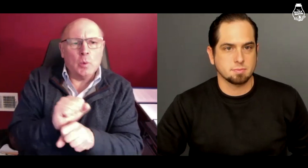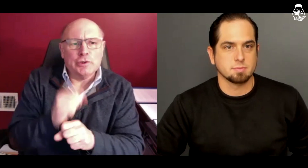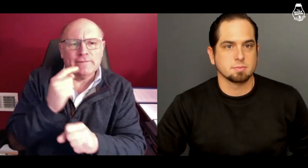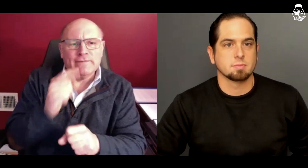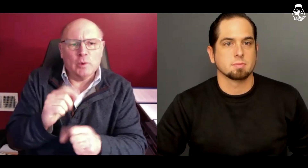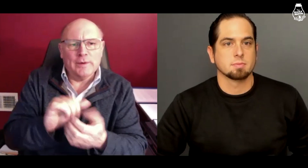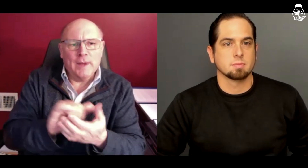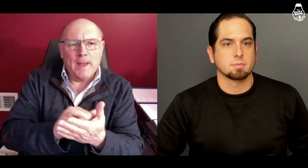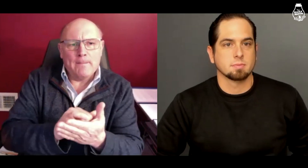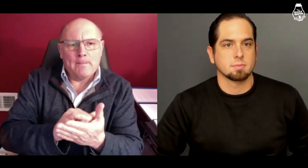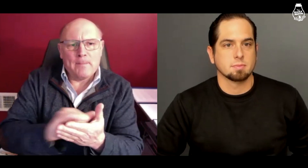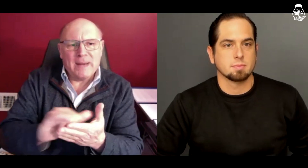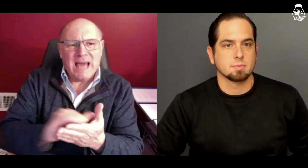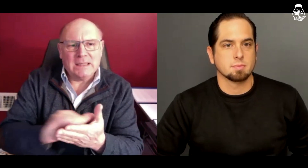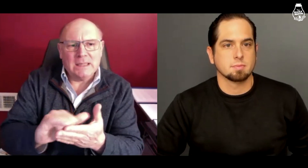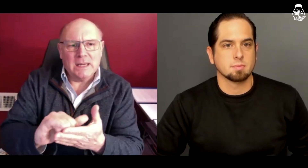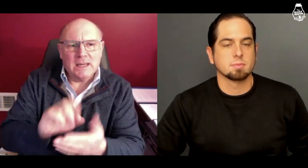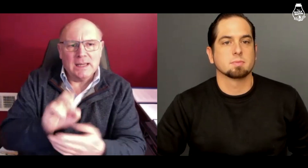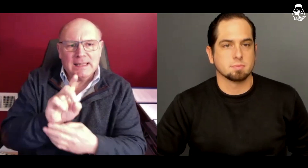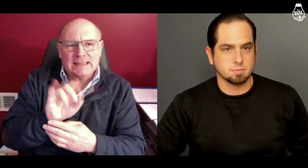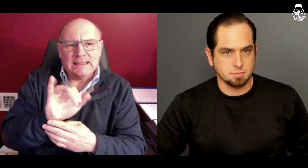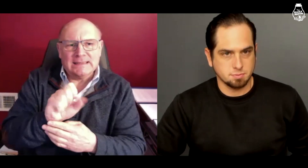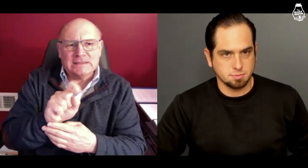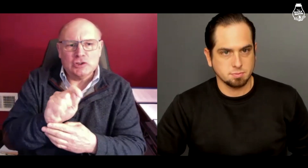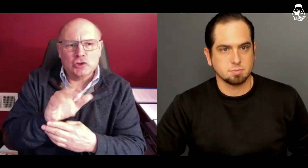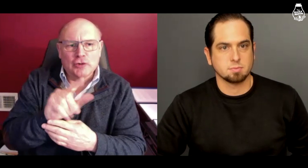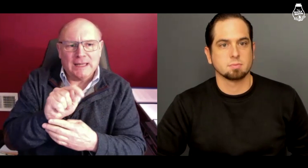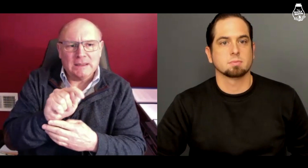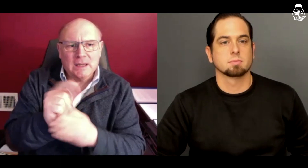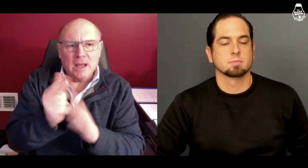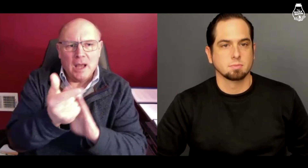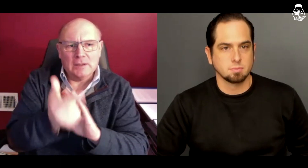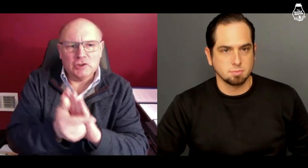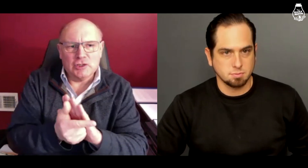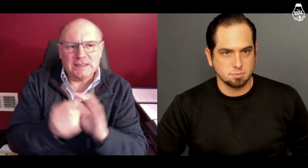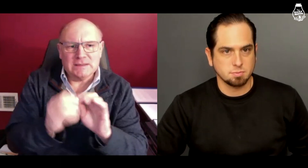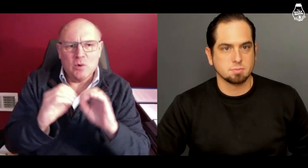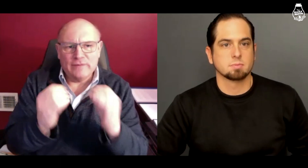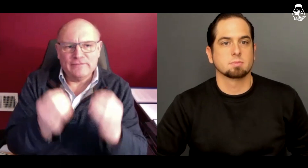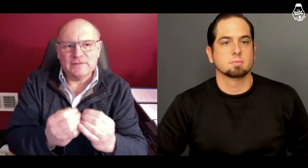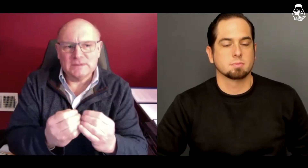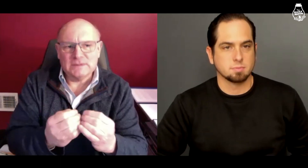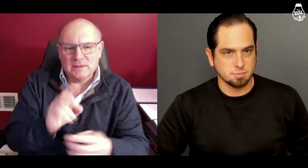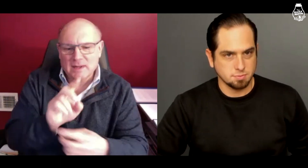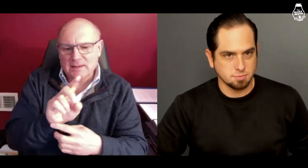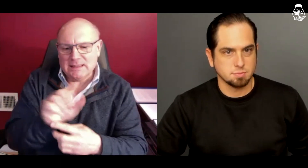I worked for the Manhattan District Attorney's Office.